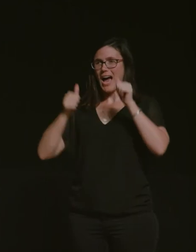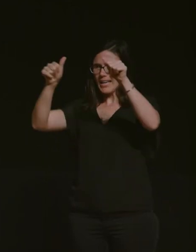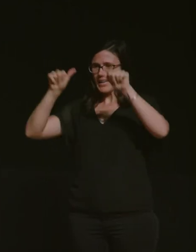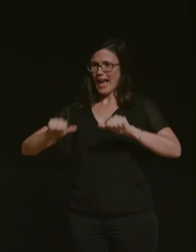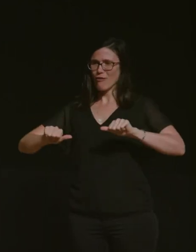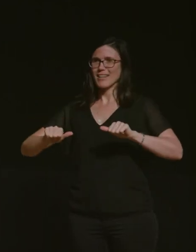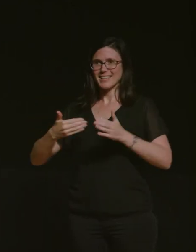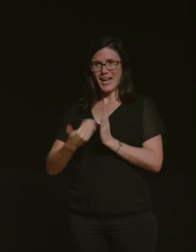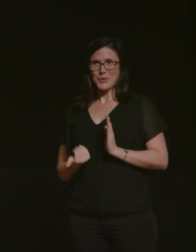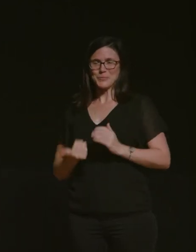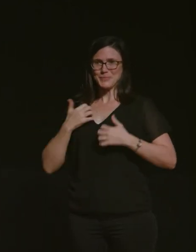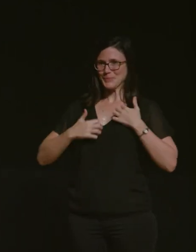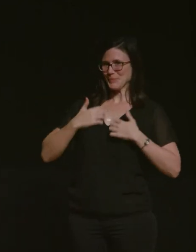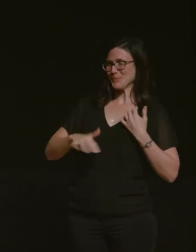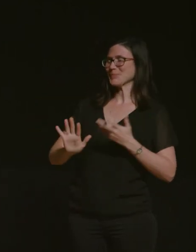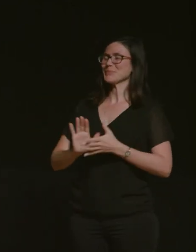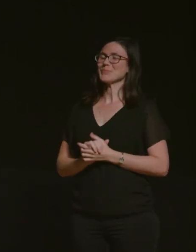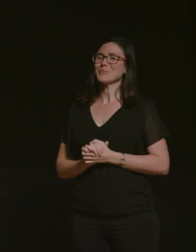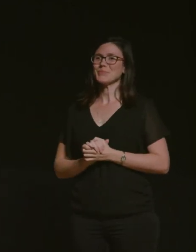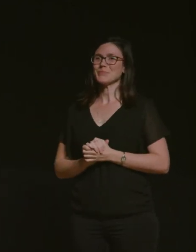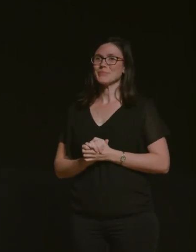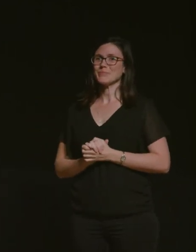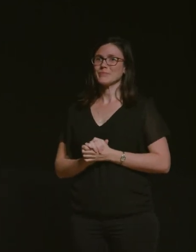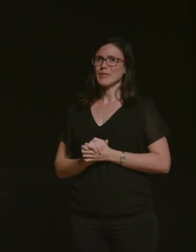so first of all i want to give goma i want everybody here to give goma a big